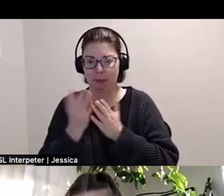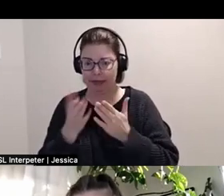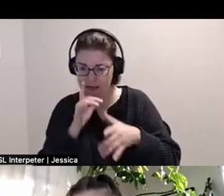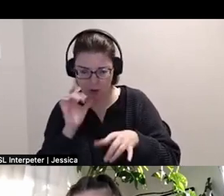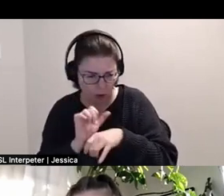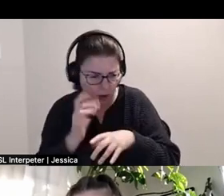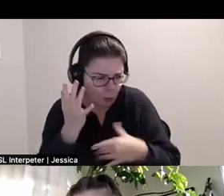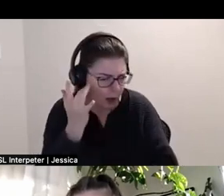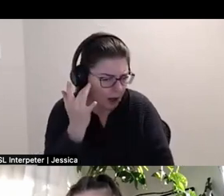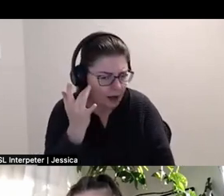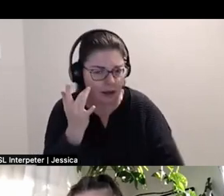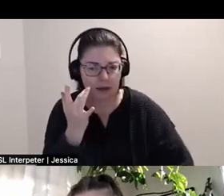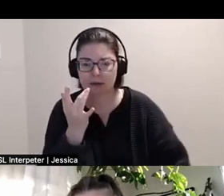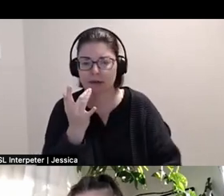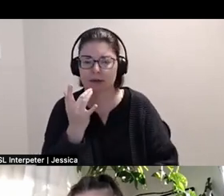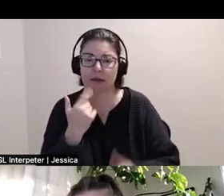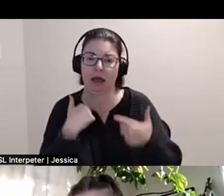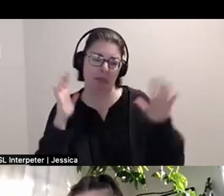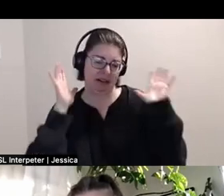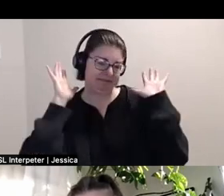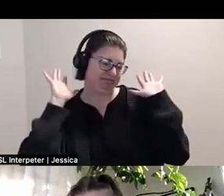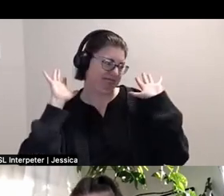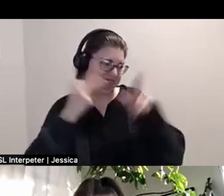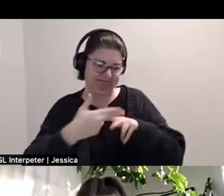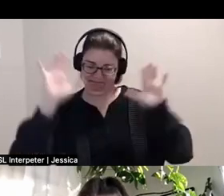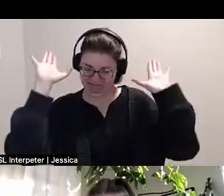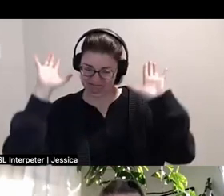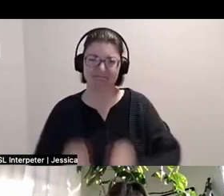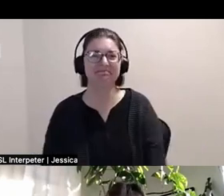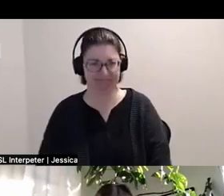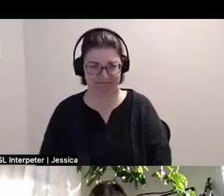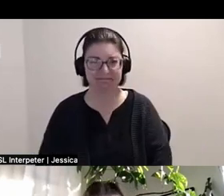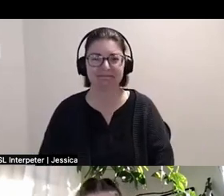So that's kind of, I'm gonna leave it at that. *laughs* I'm going to leave it at that.